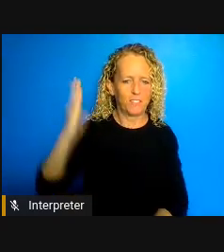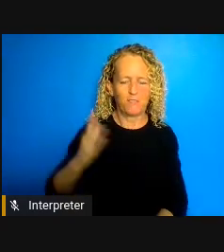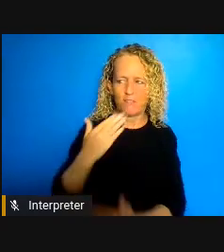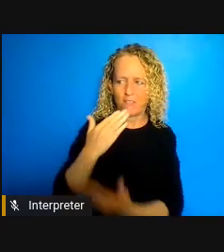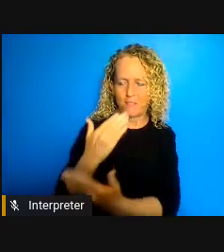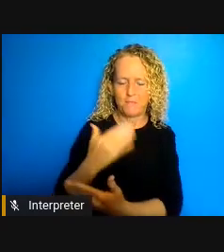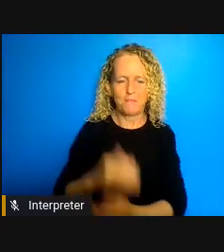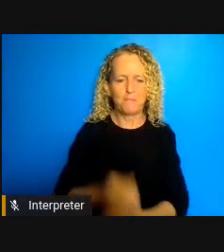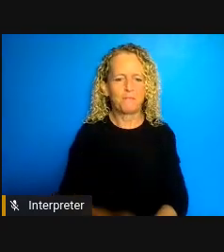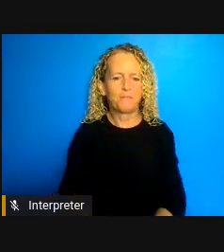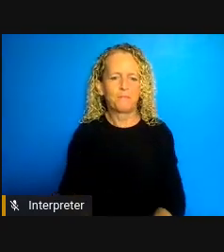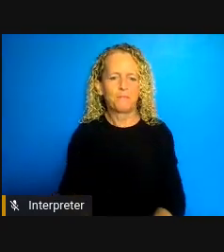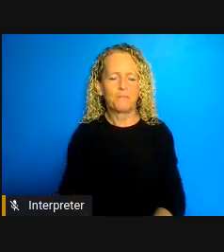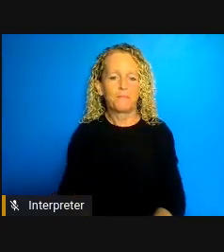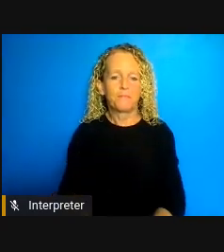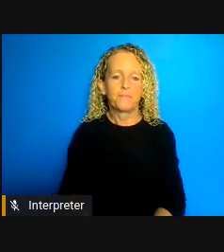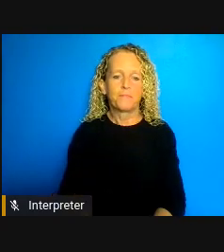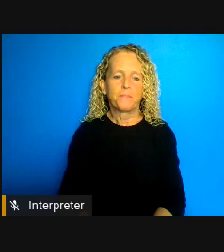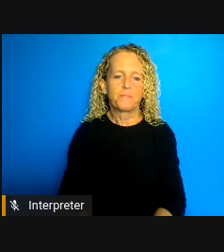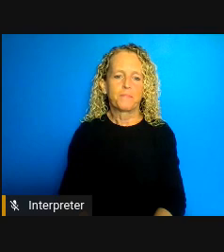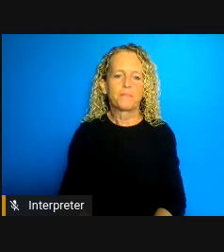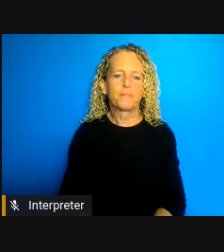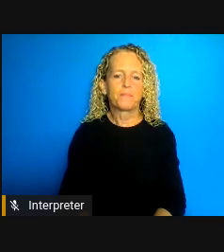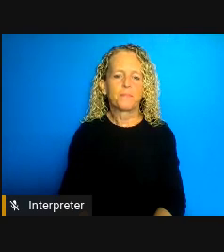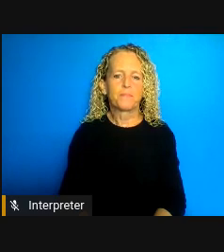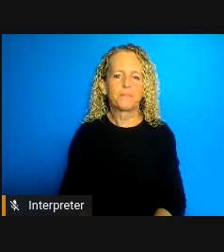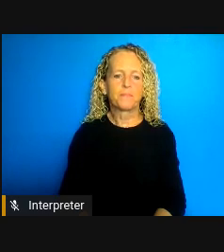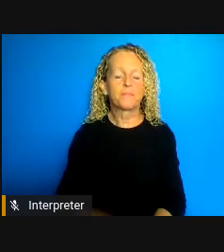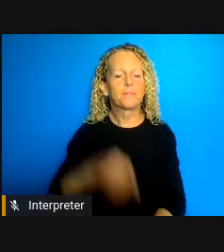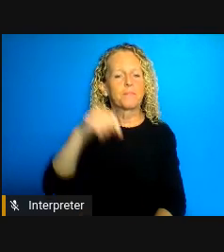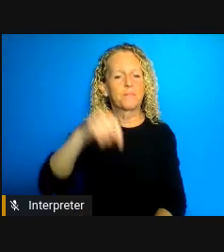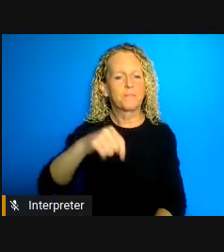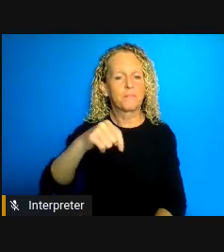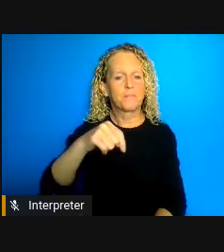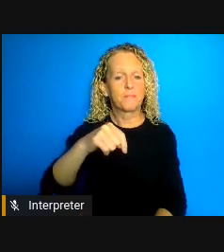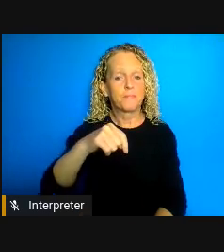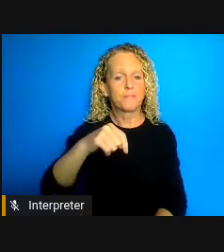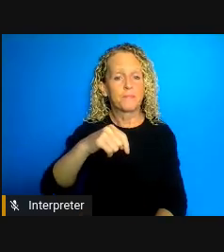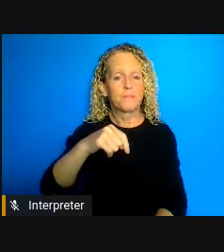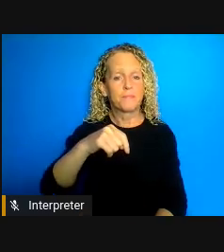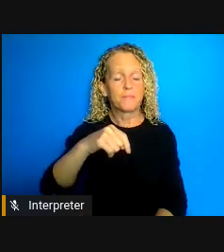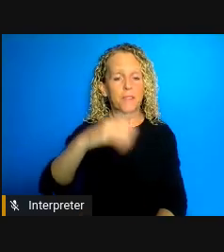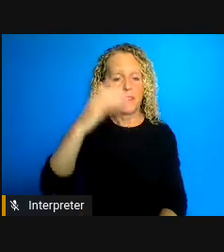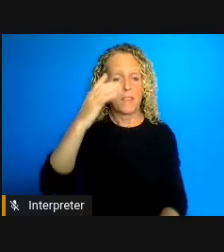say this pandemic has certainly exposed some of the most urgent vulnerabilities